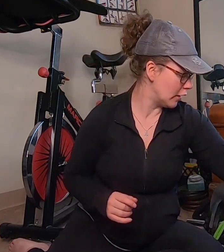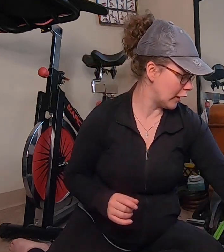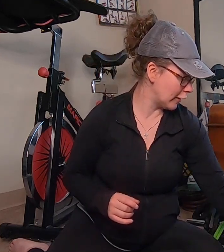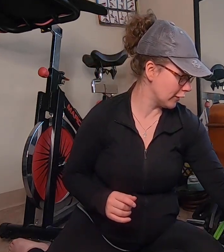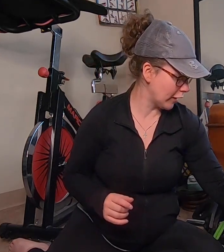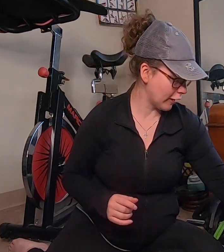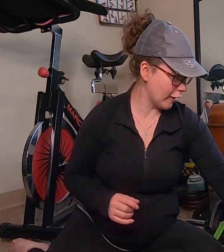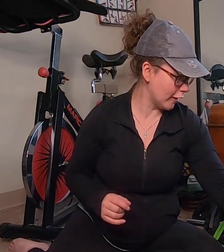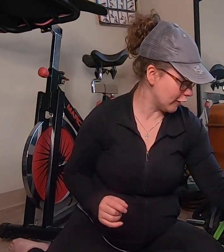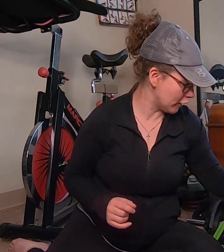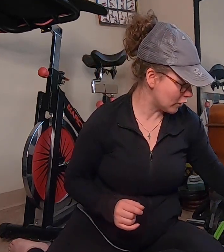and then